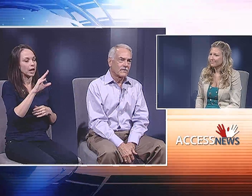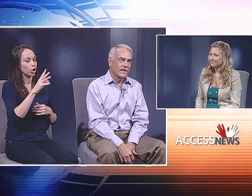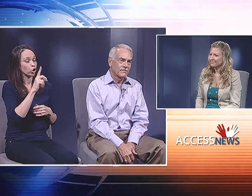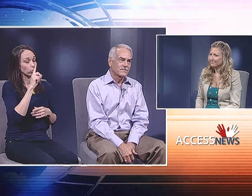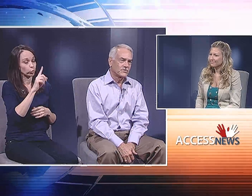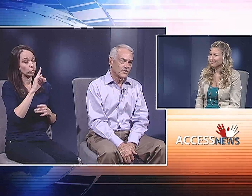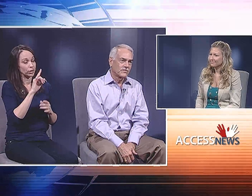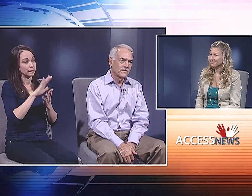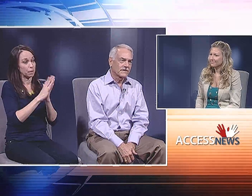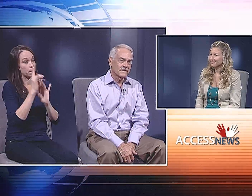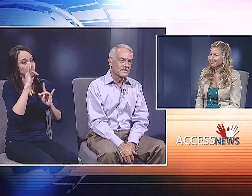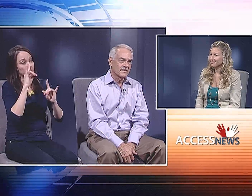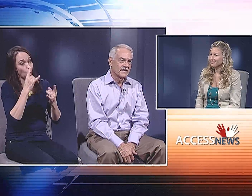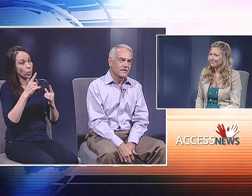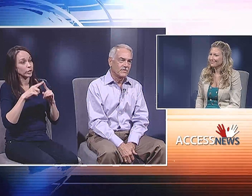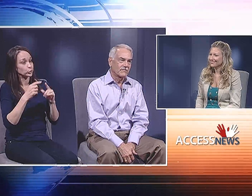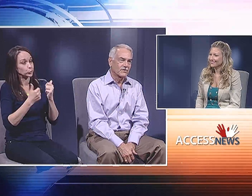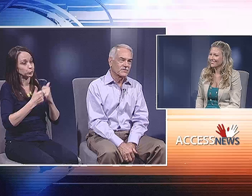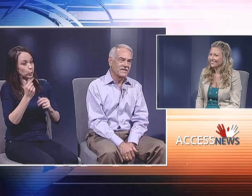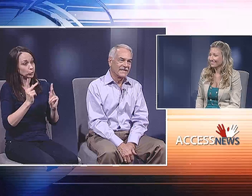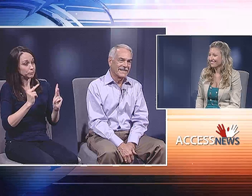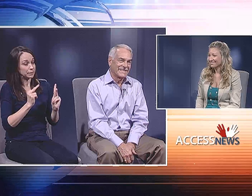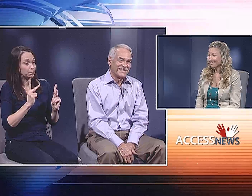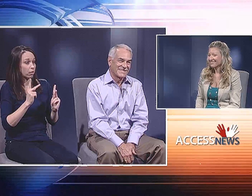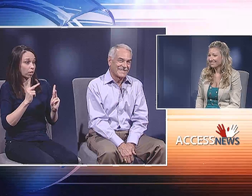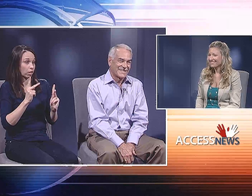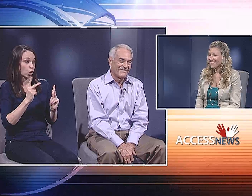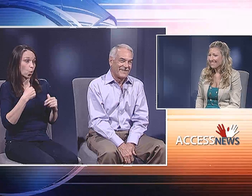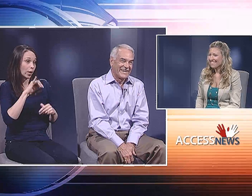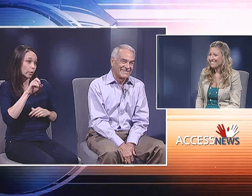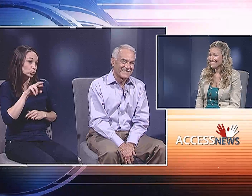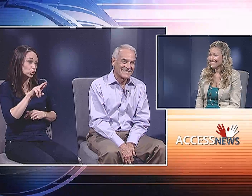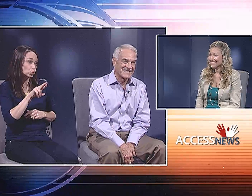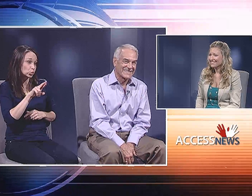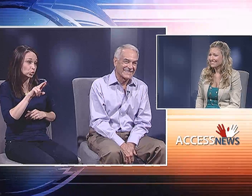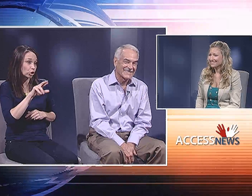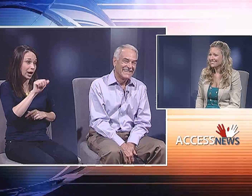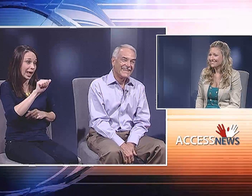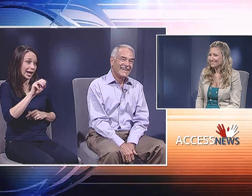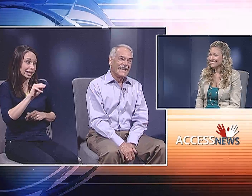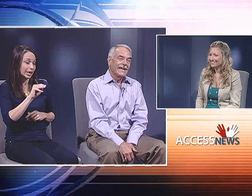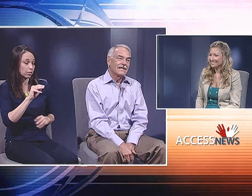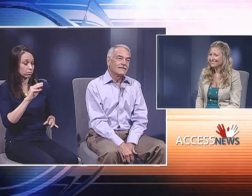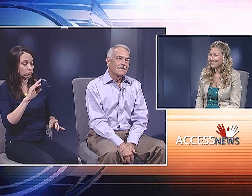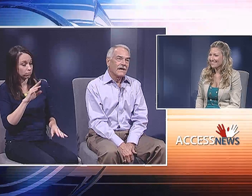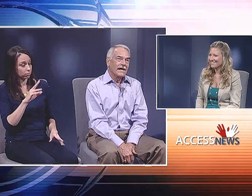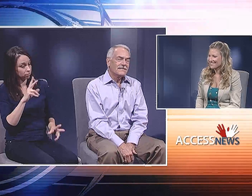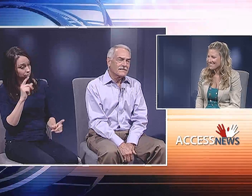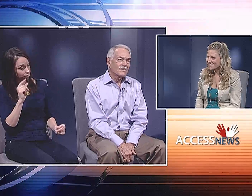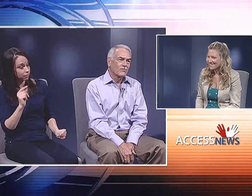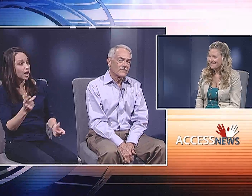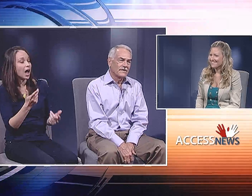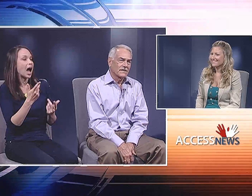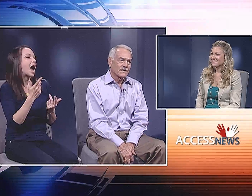And it certainly put me to sleep when I was a junior at Texas A & M University in 1965-'66.